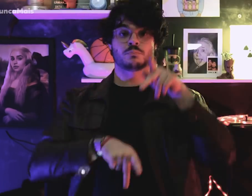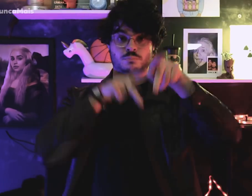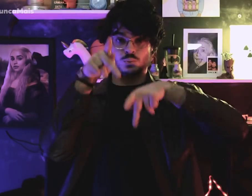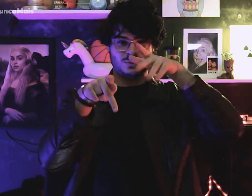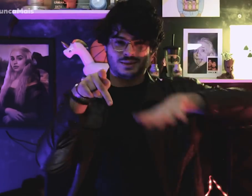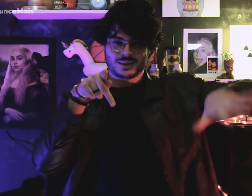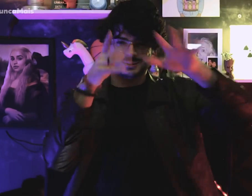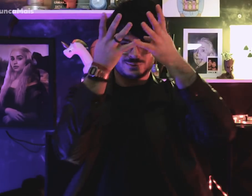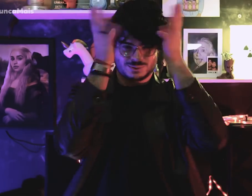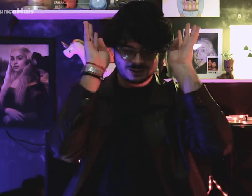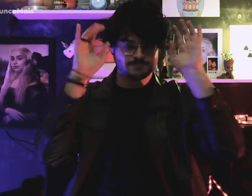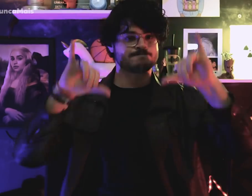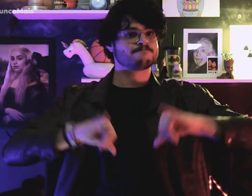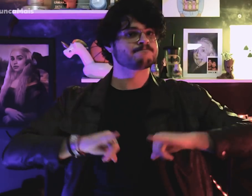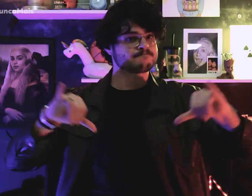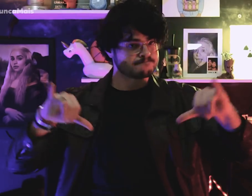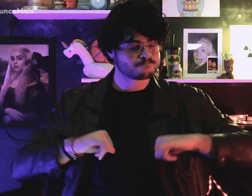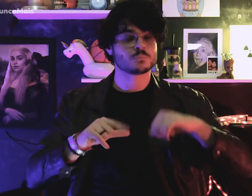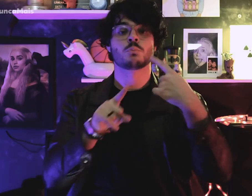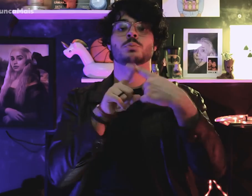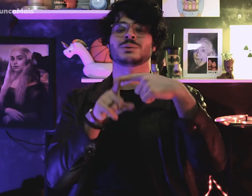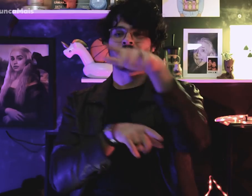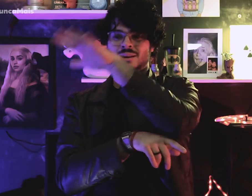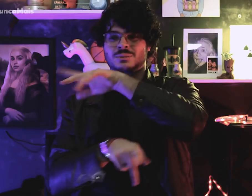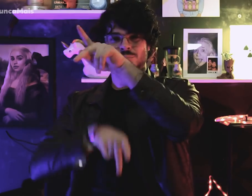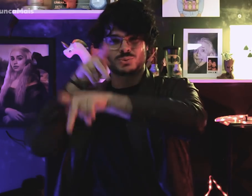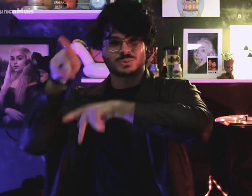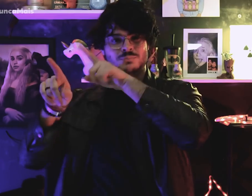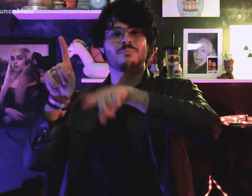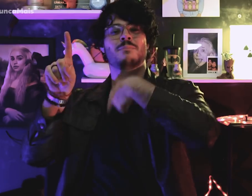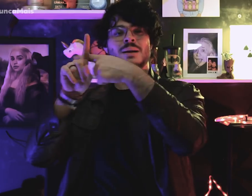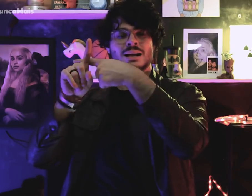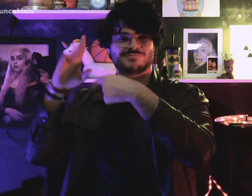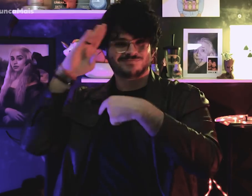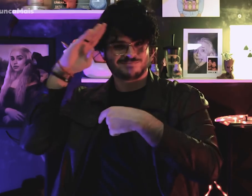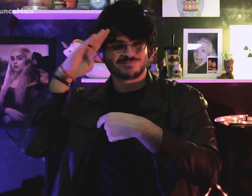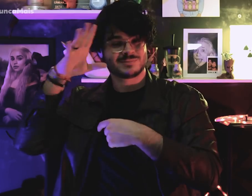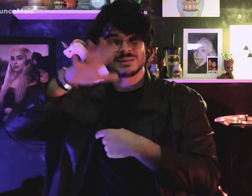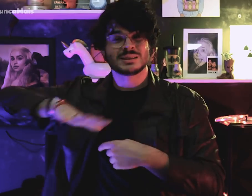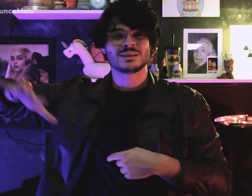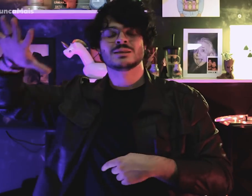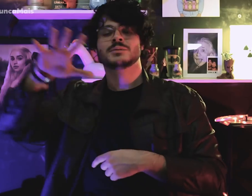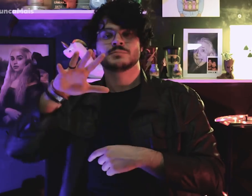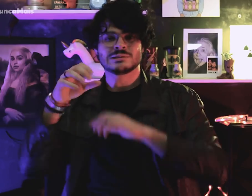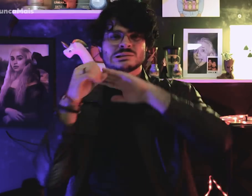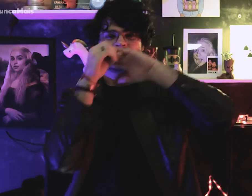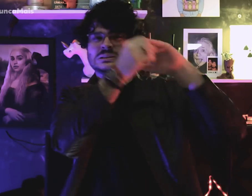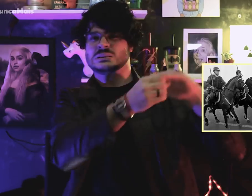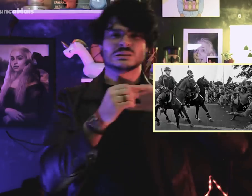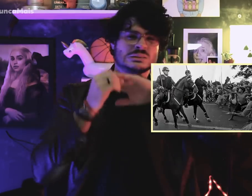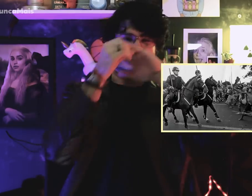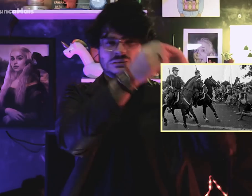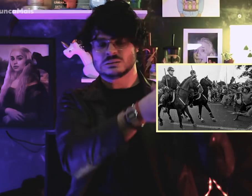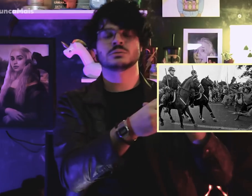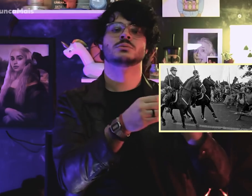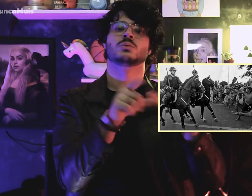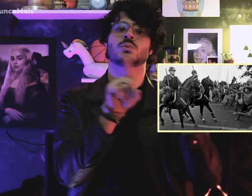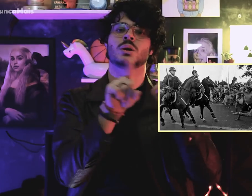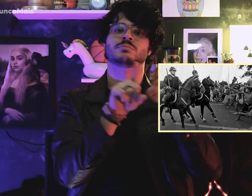Indigenous peoples suffered from violation of your rights